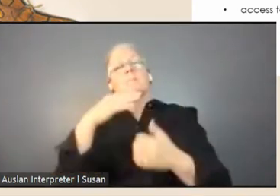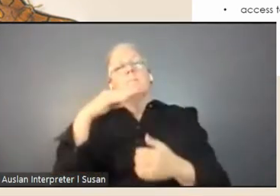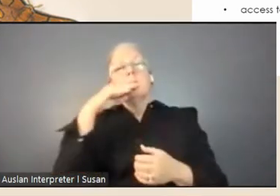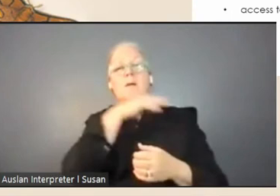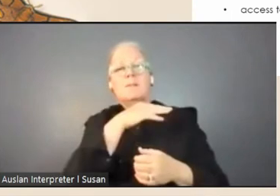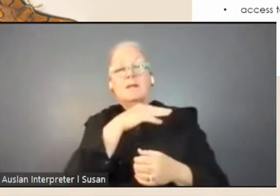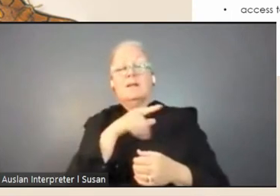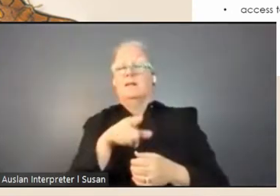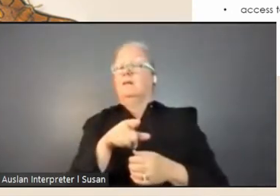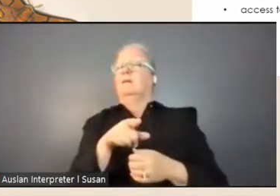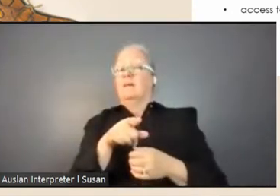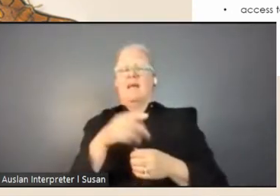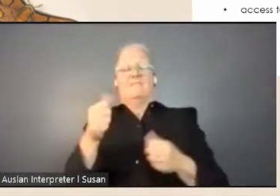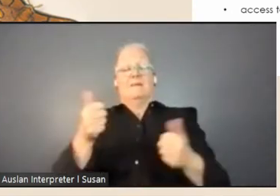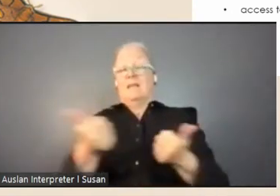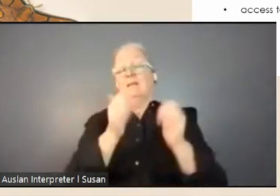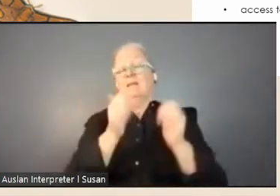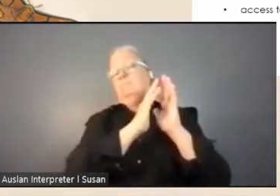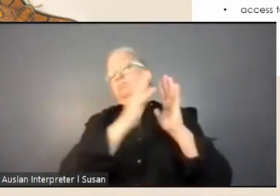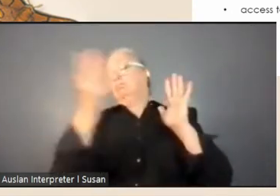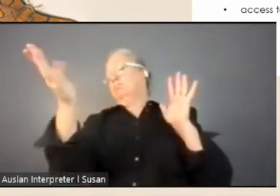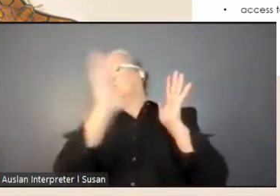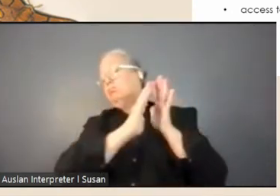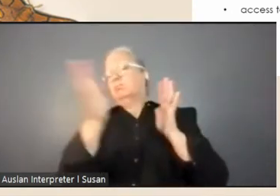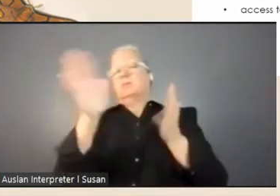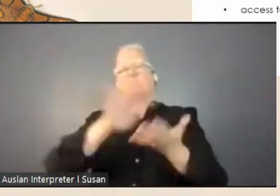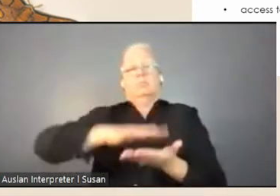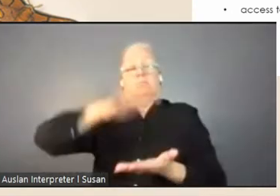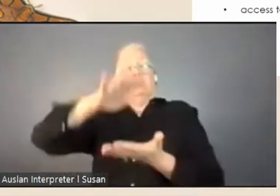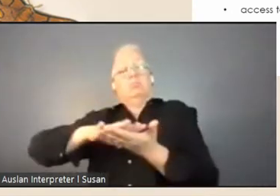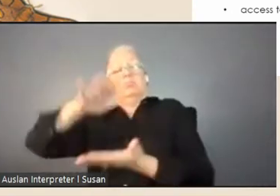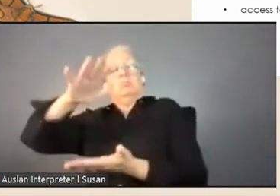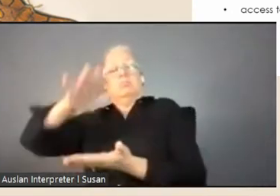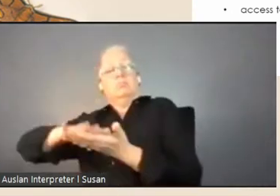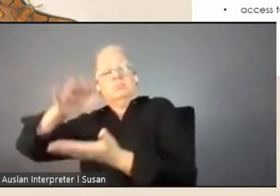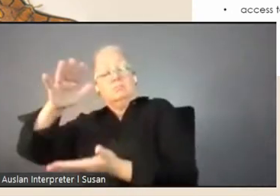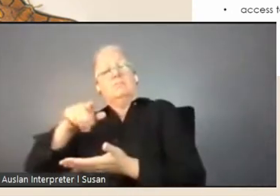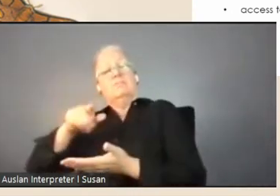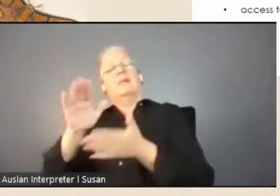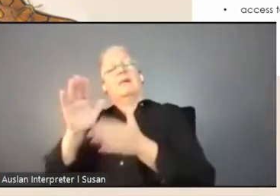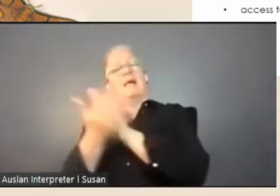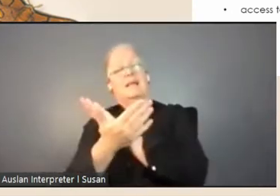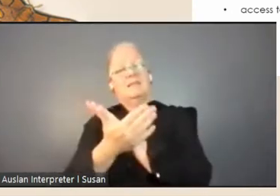groups of collections at the University and sits within the University's Scholarly Services.